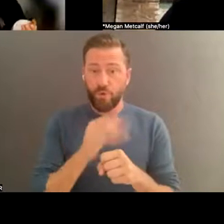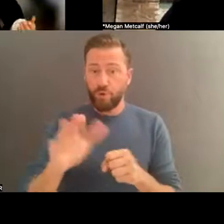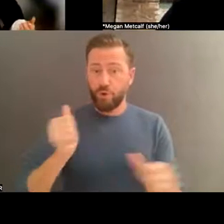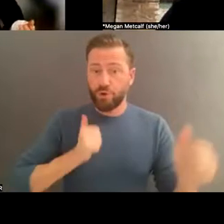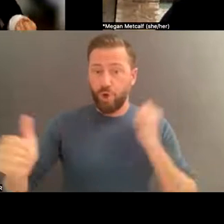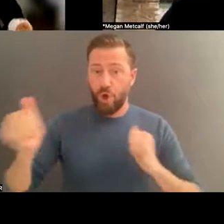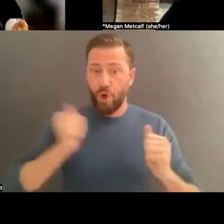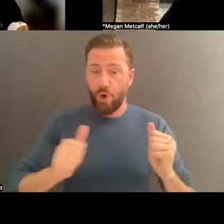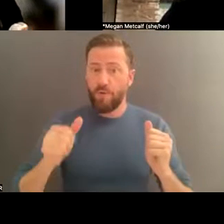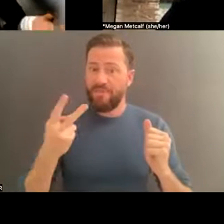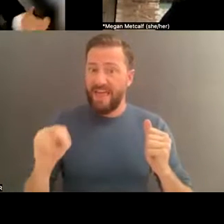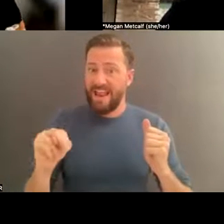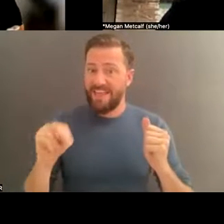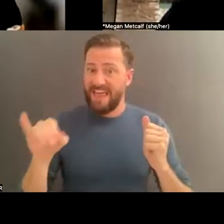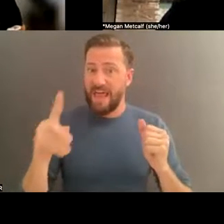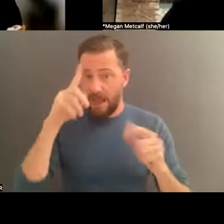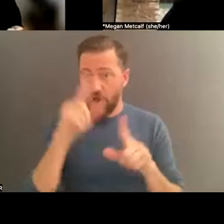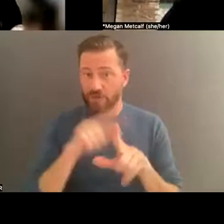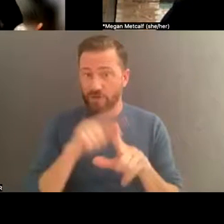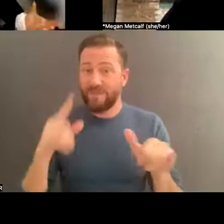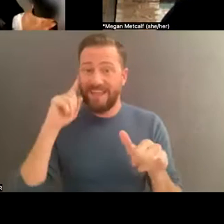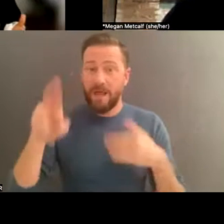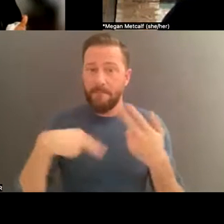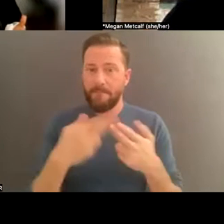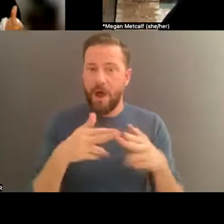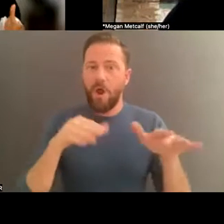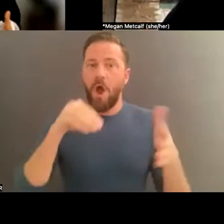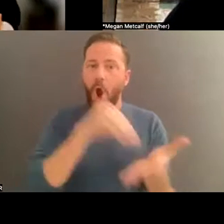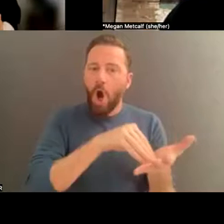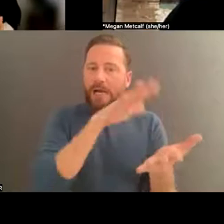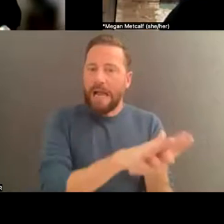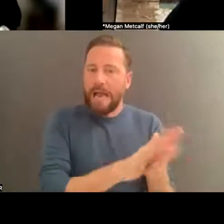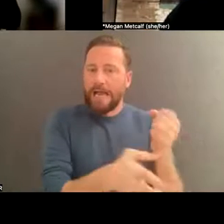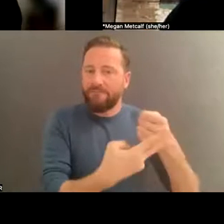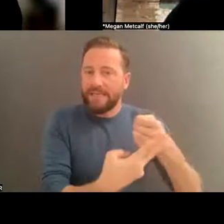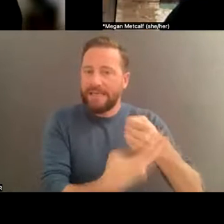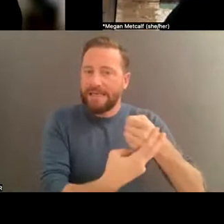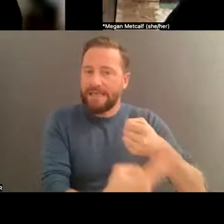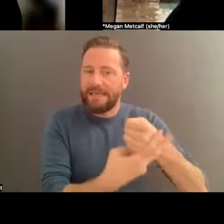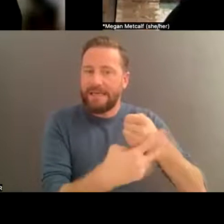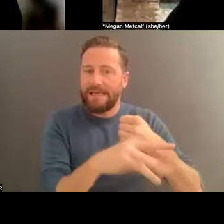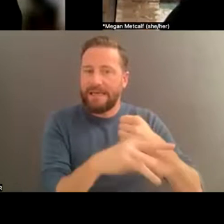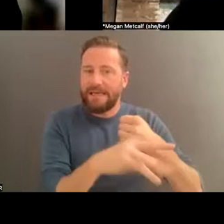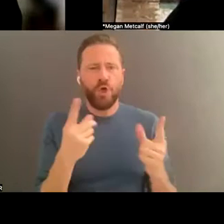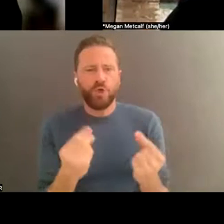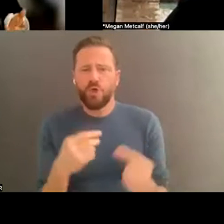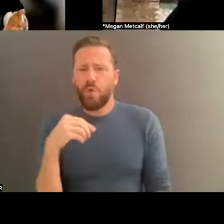about archiving it, at least doing a documentary , one camera shoot. Or, you know, nice to